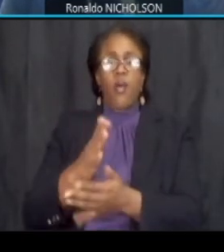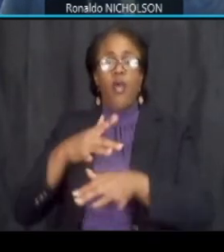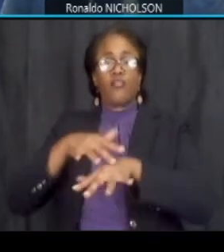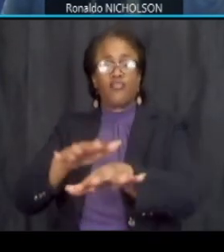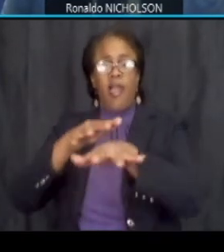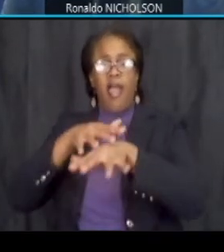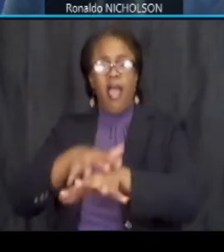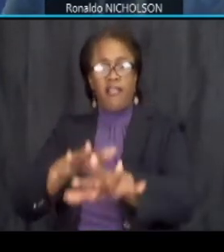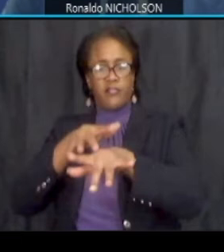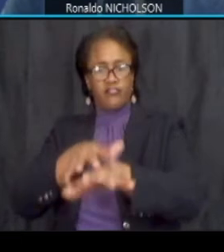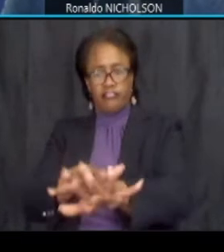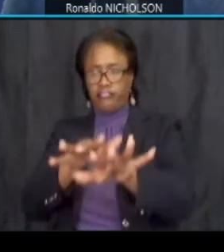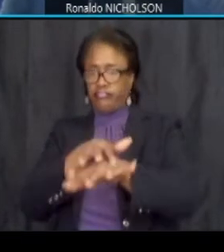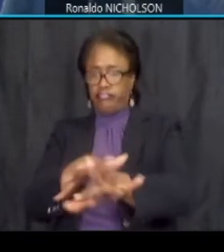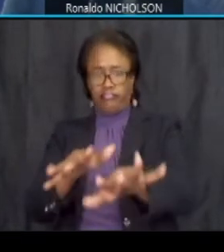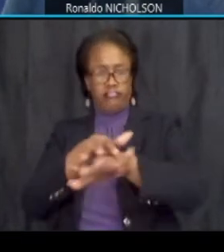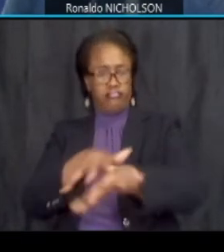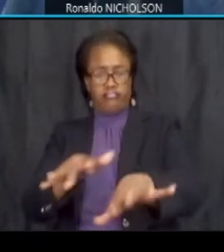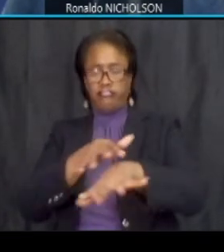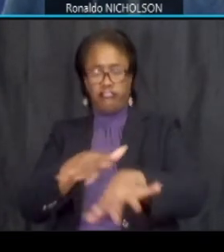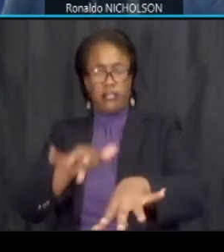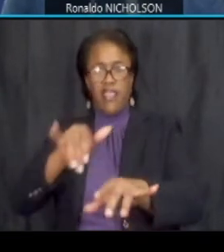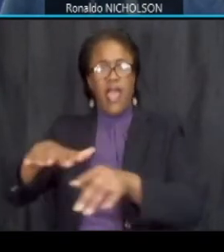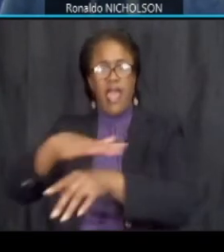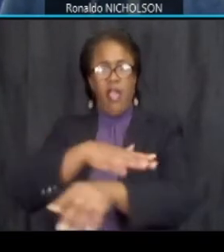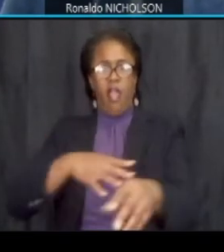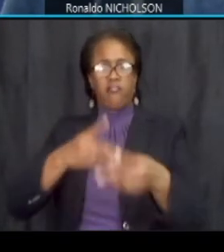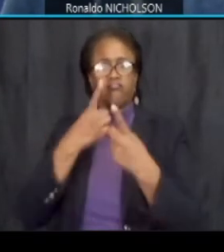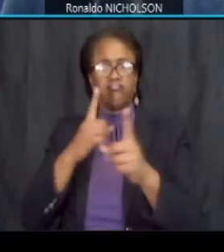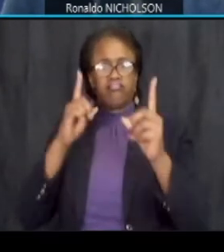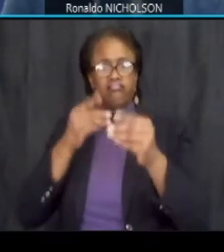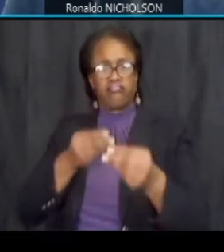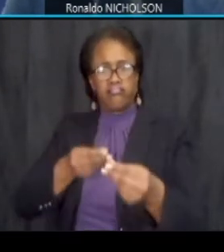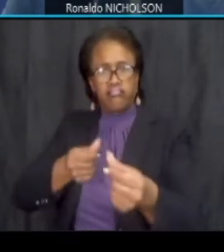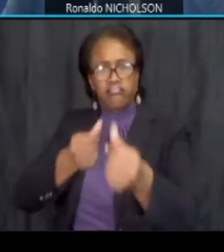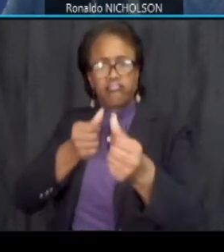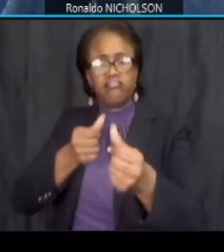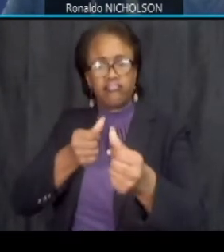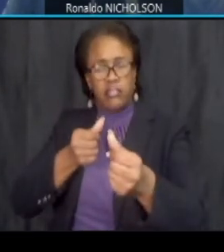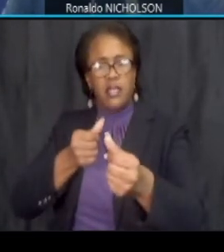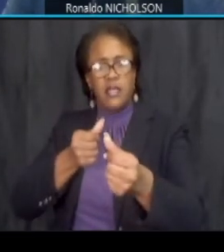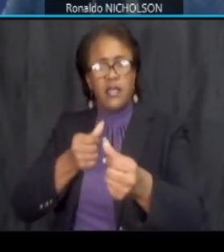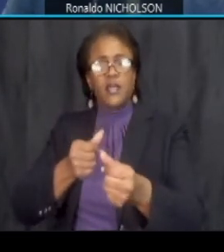area within the binning road corridor more efficiently to address some of the reoccurring